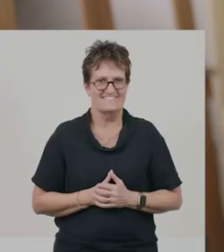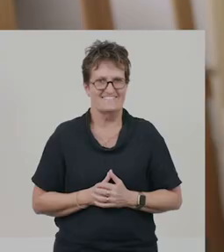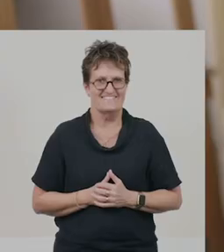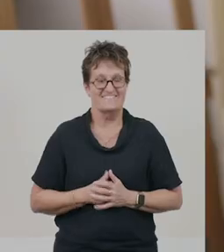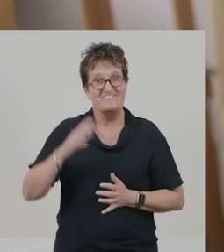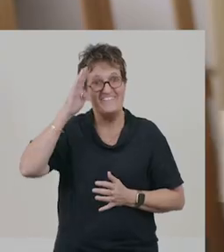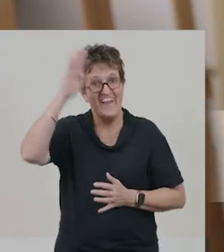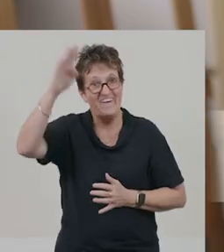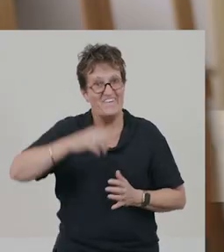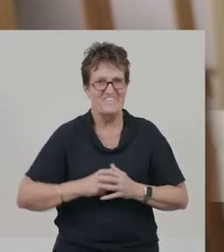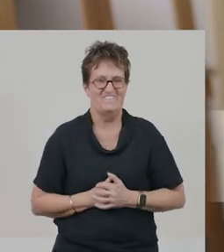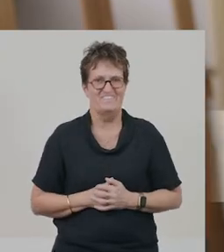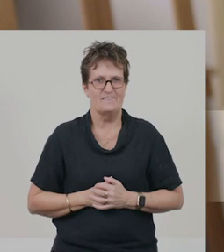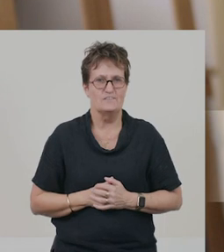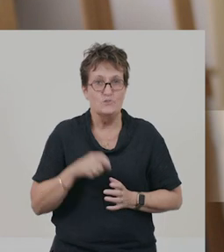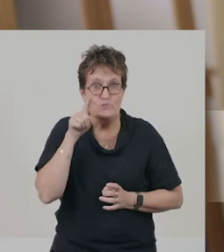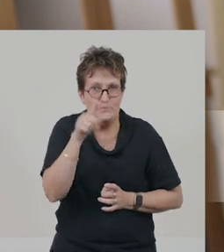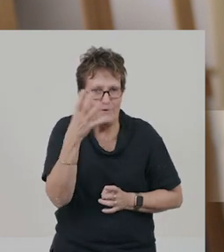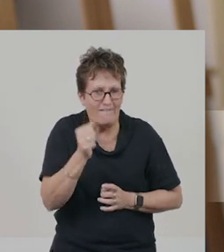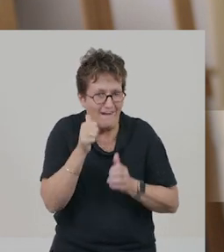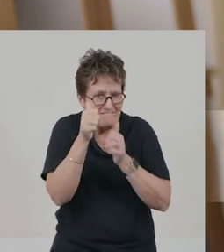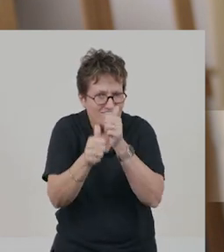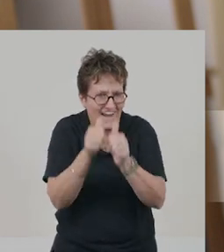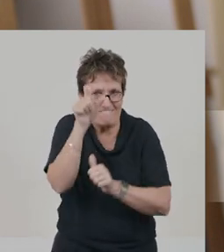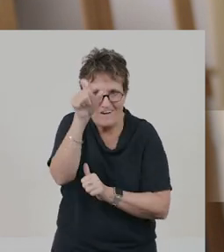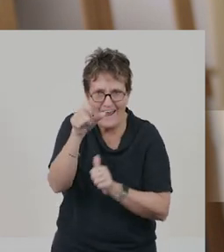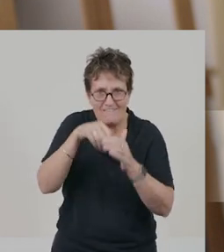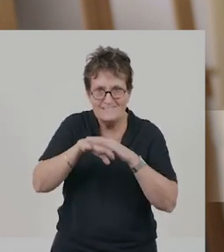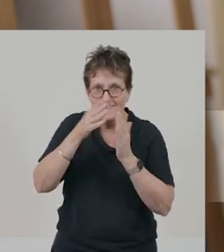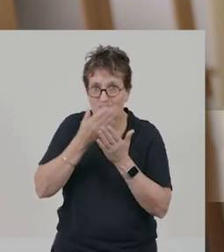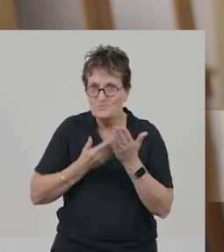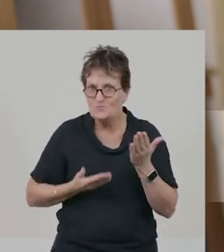Hello. Do you have a favourite character in a story?